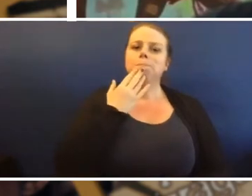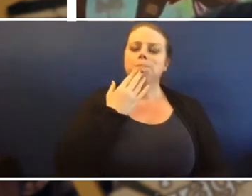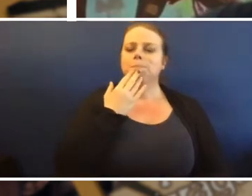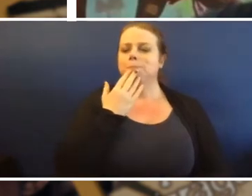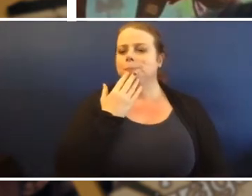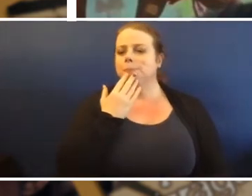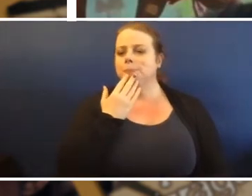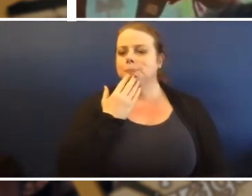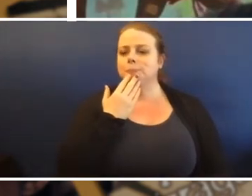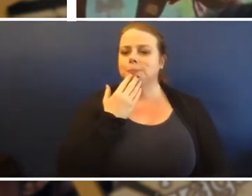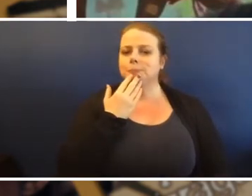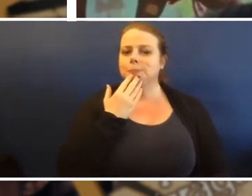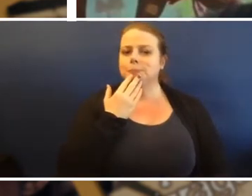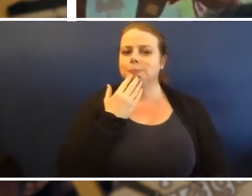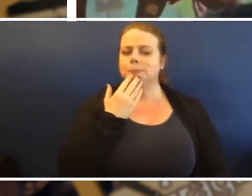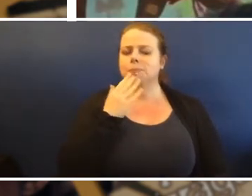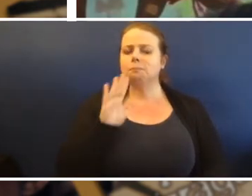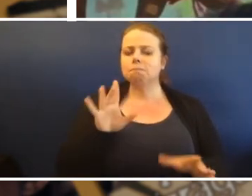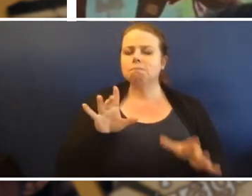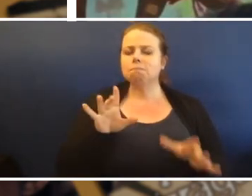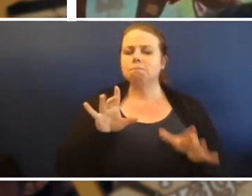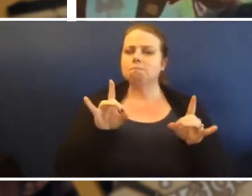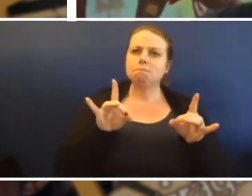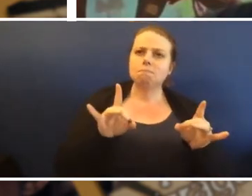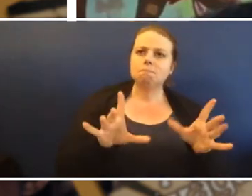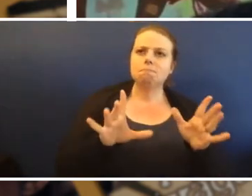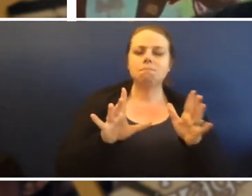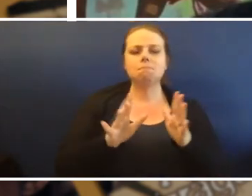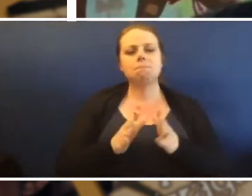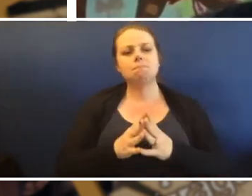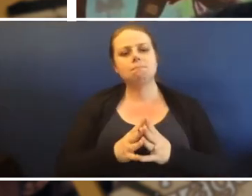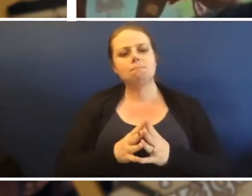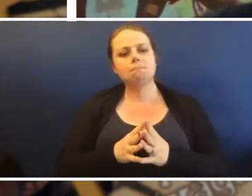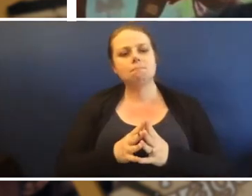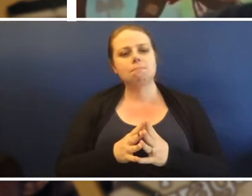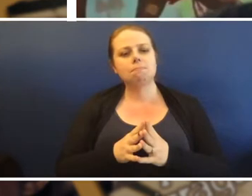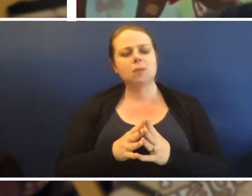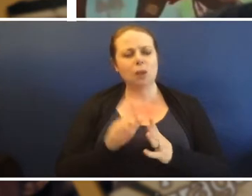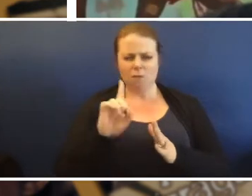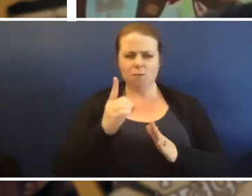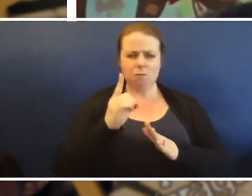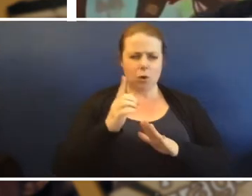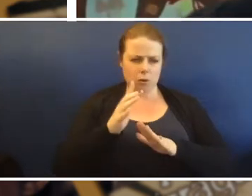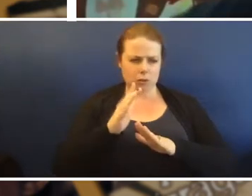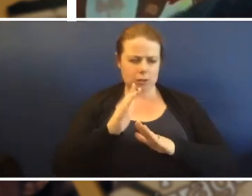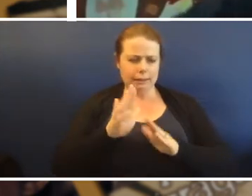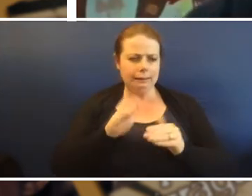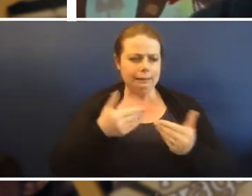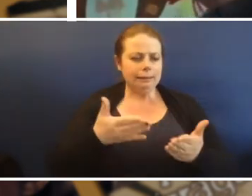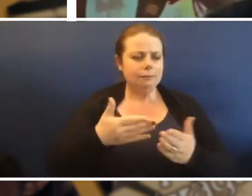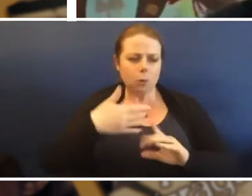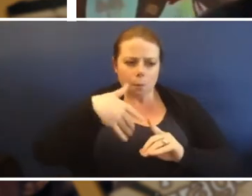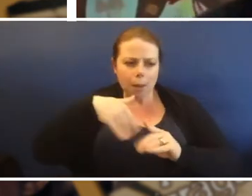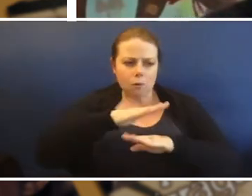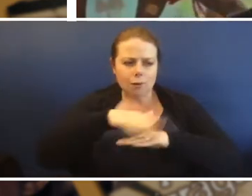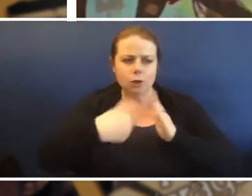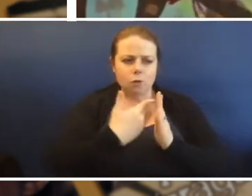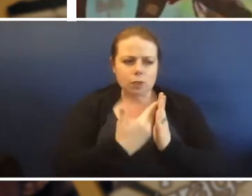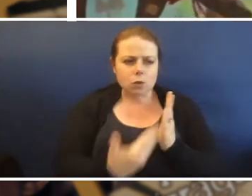Let me see, I'll start out with I've got to set the story up all right.